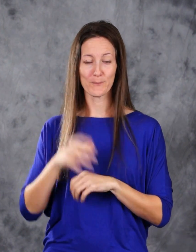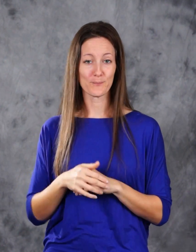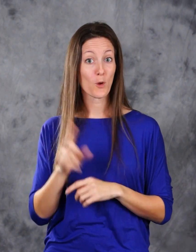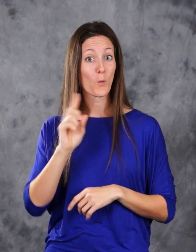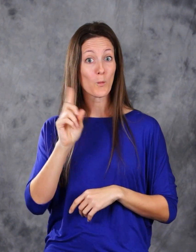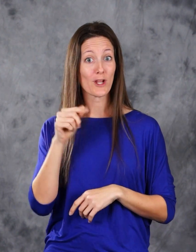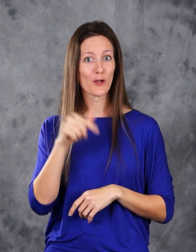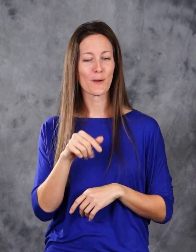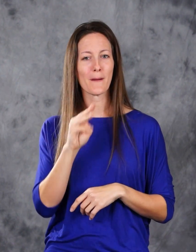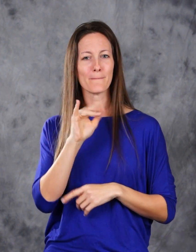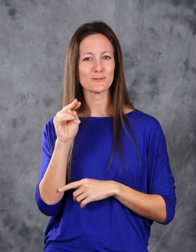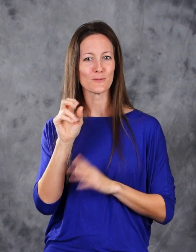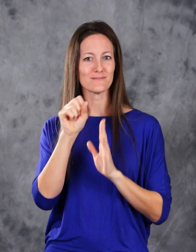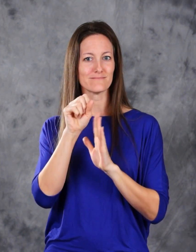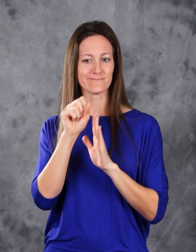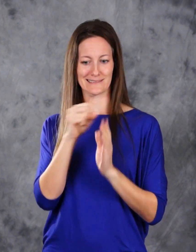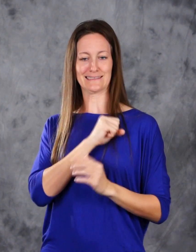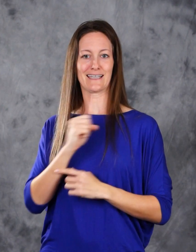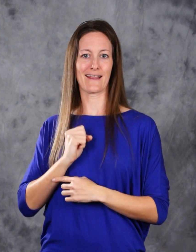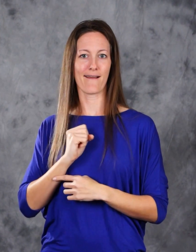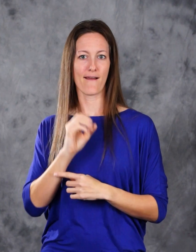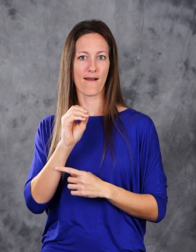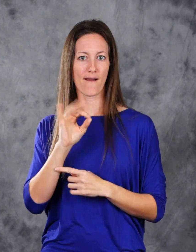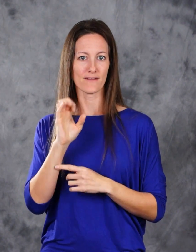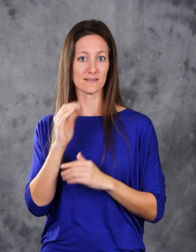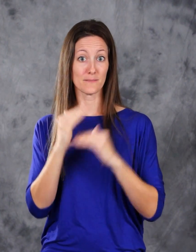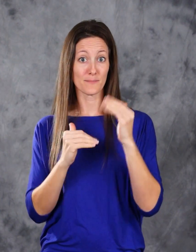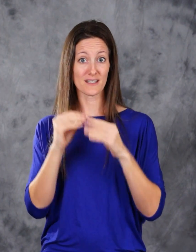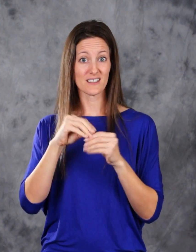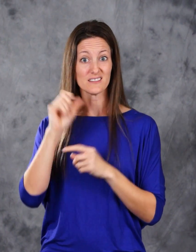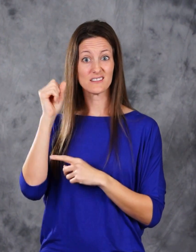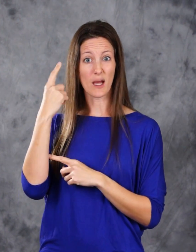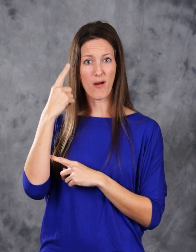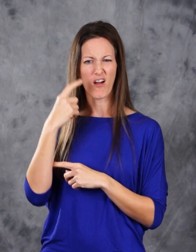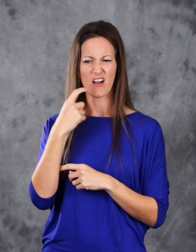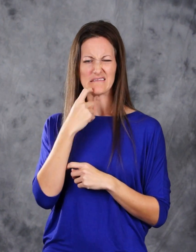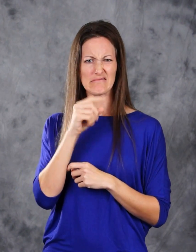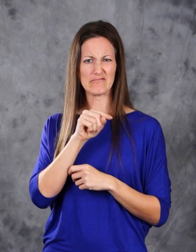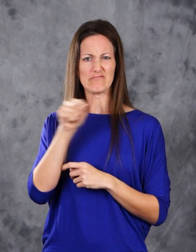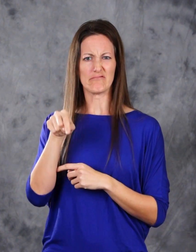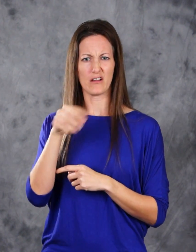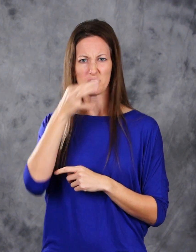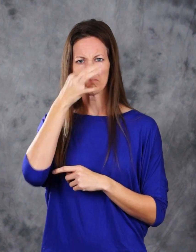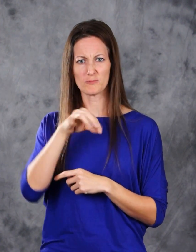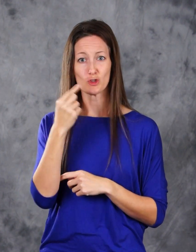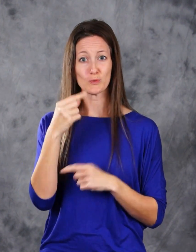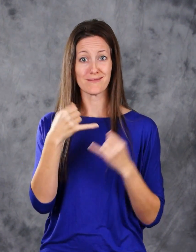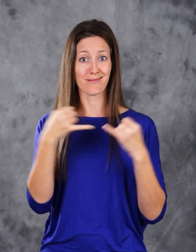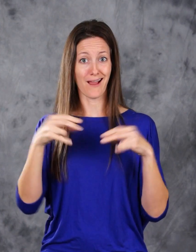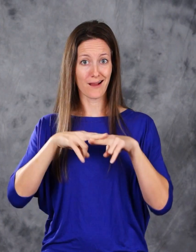at the Minnesota Senate Office Building in St. Paul, just off the green line.